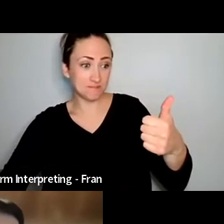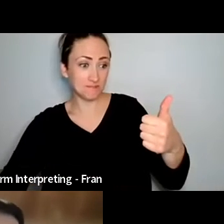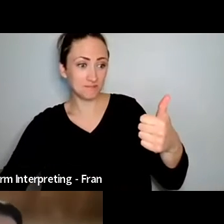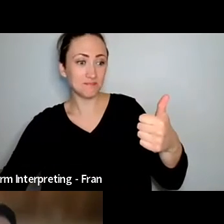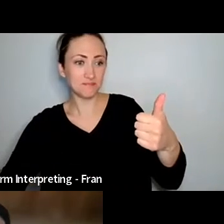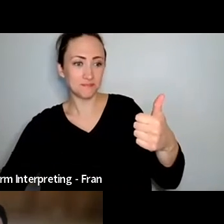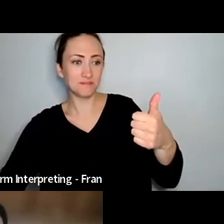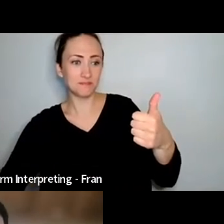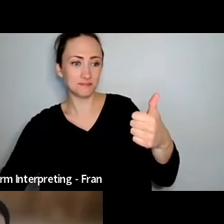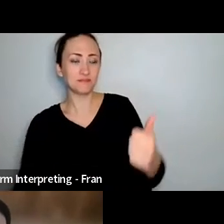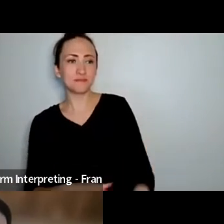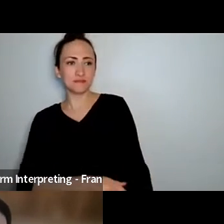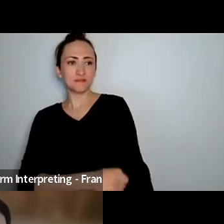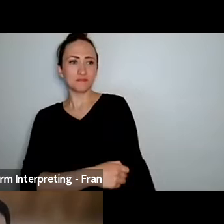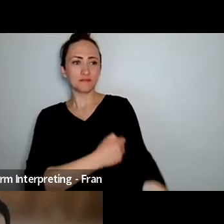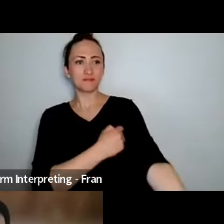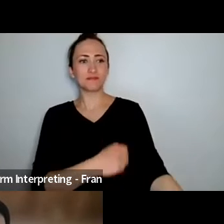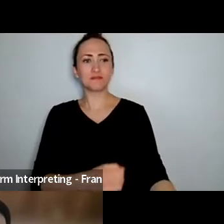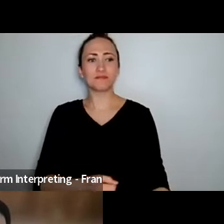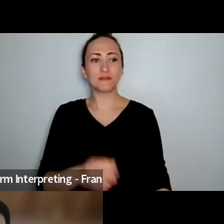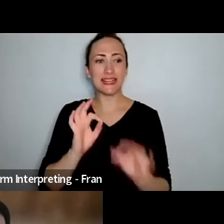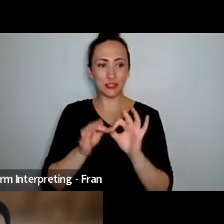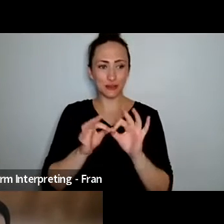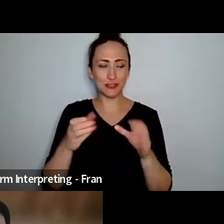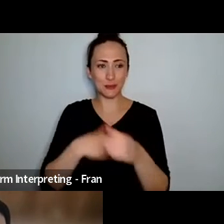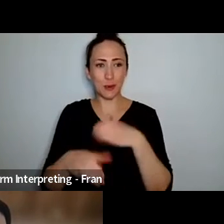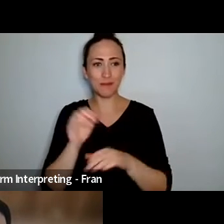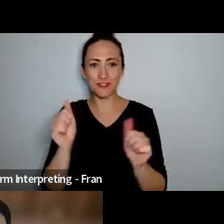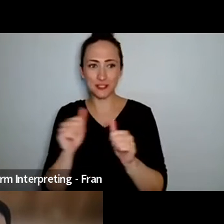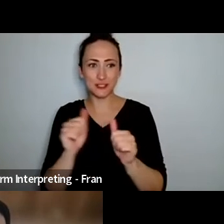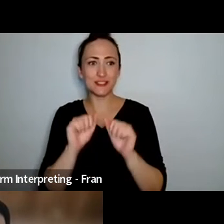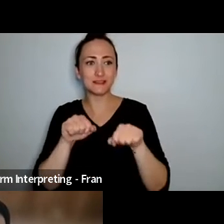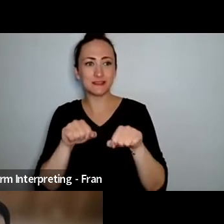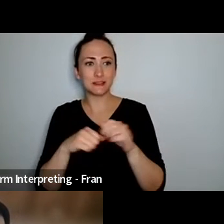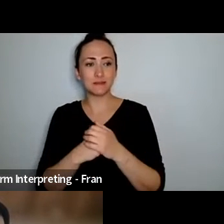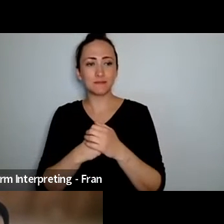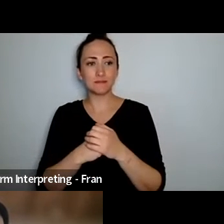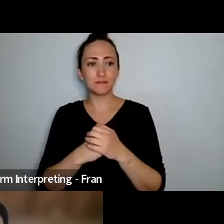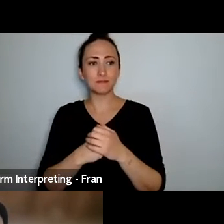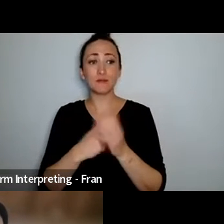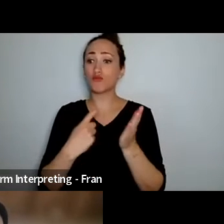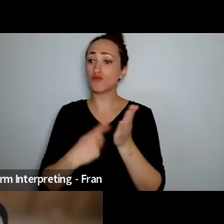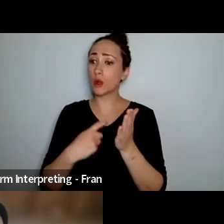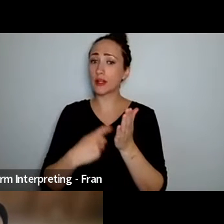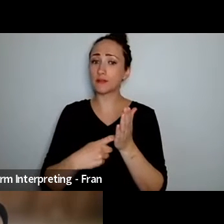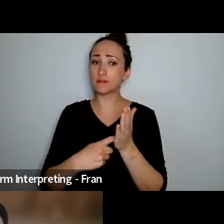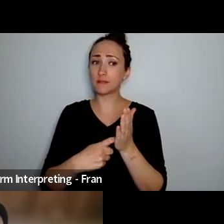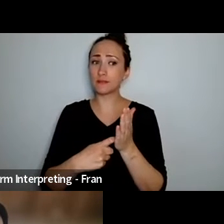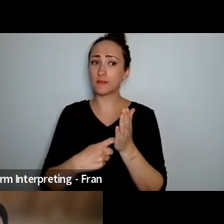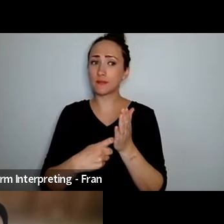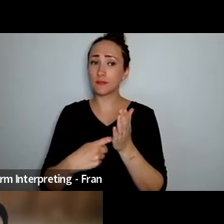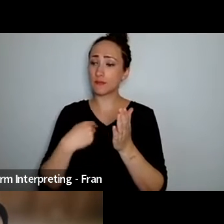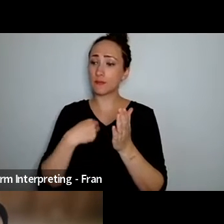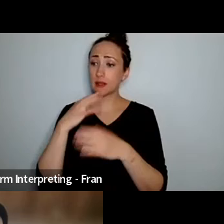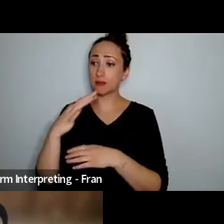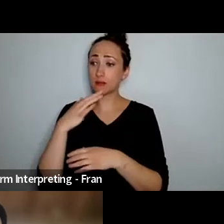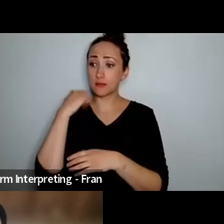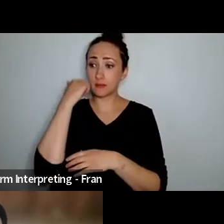Marc hey, uh whakahokia ki te Pāpaka te Nui au Maui? What does it mean for you to return home